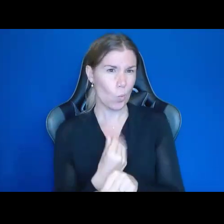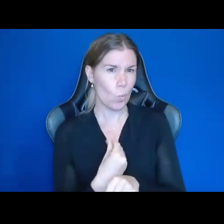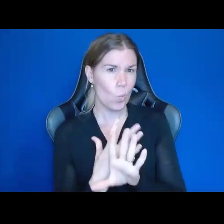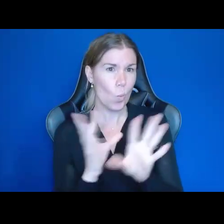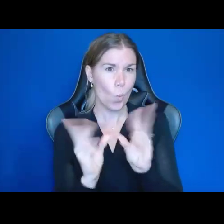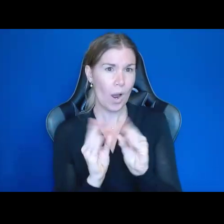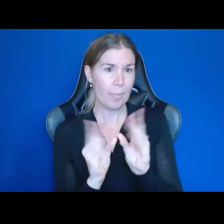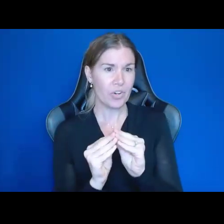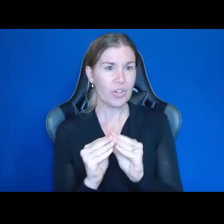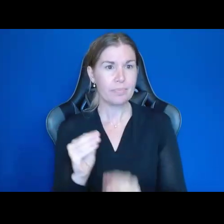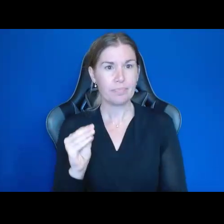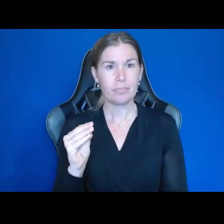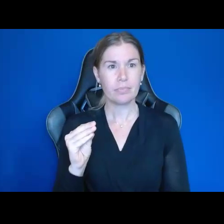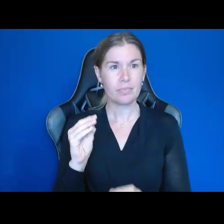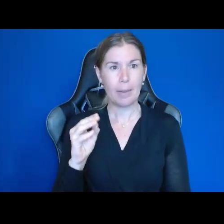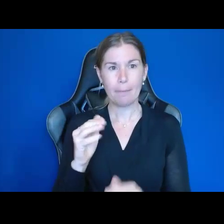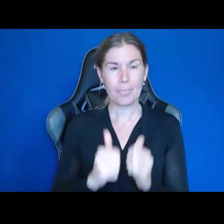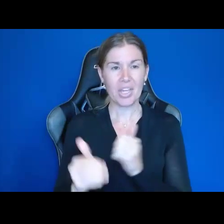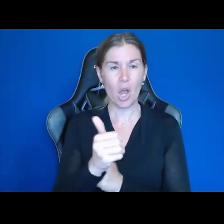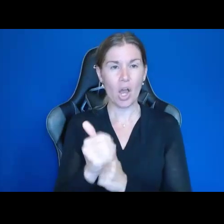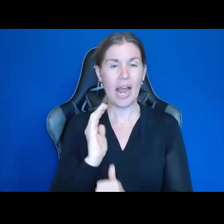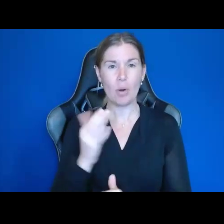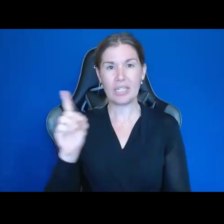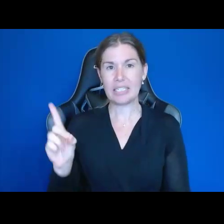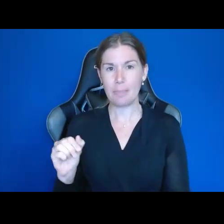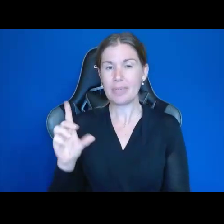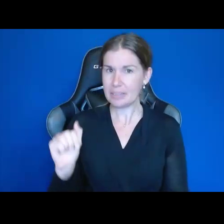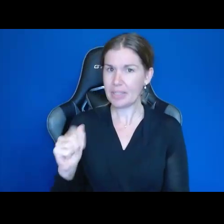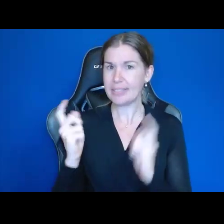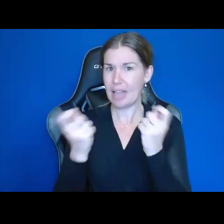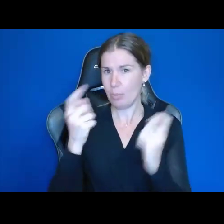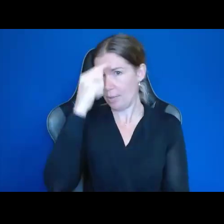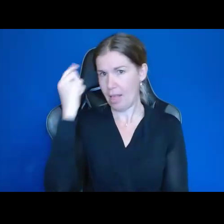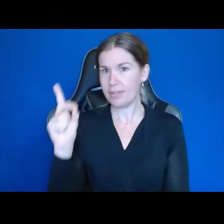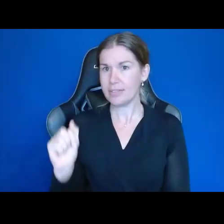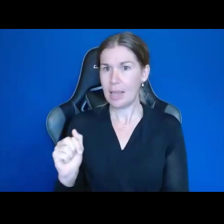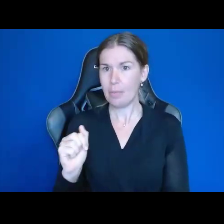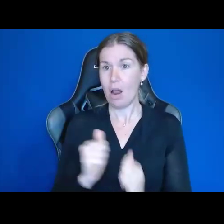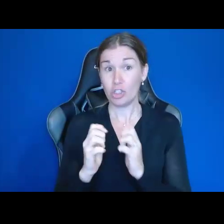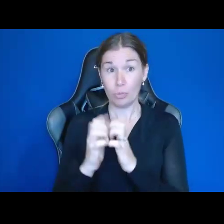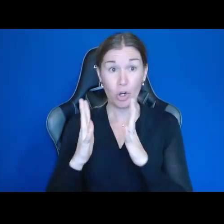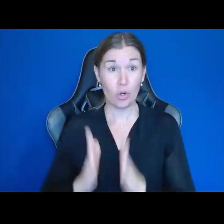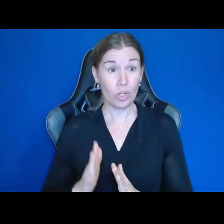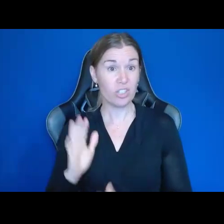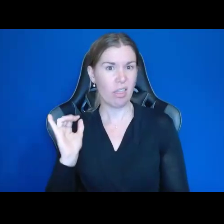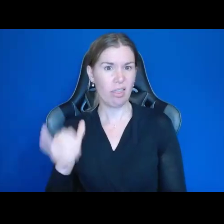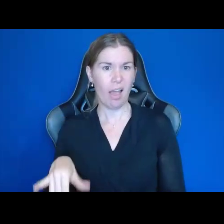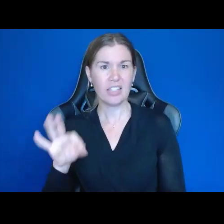Black Disabled Entrepreneurs," and that is Wednesday, February 28th. So, look for that. Sign up.